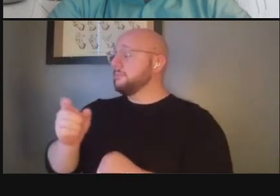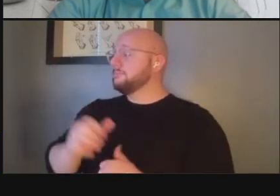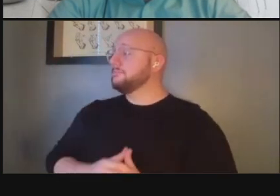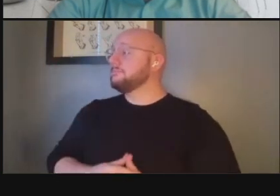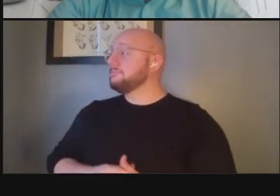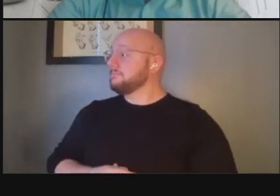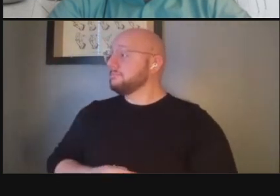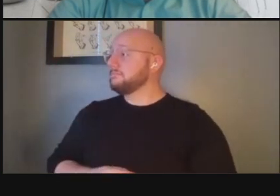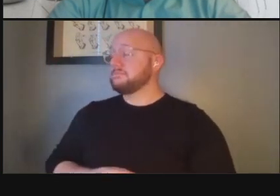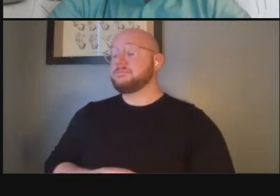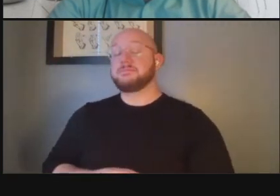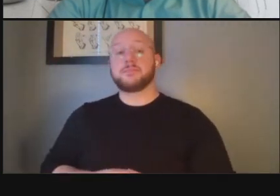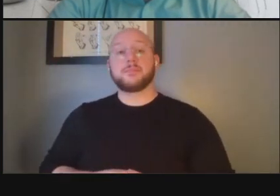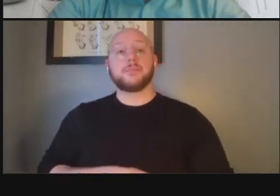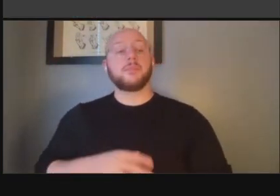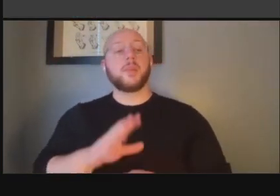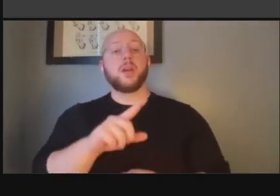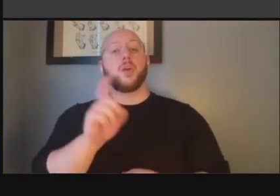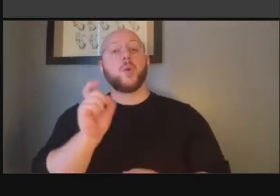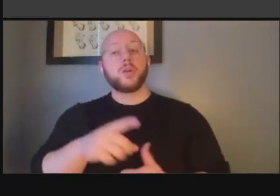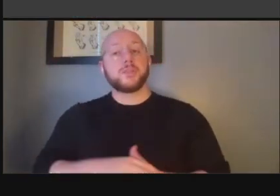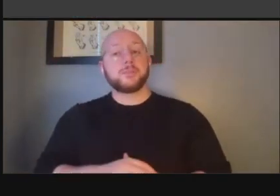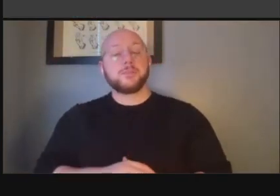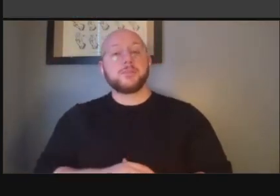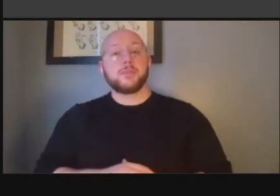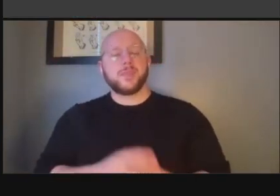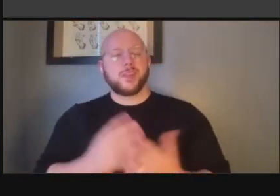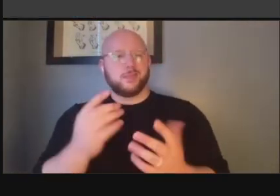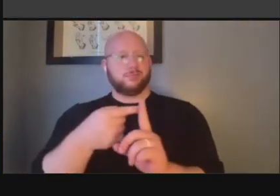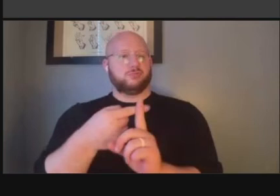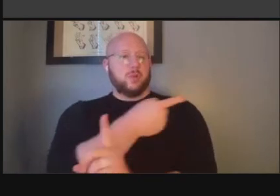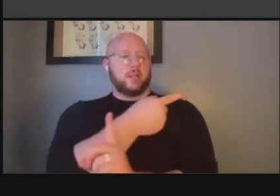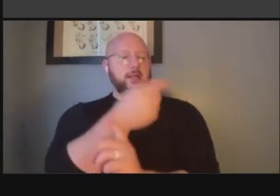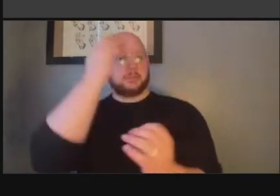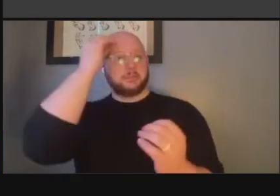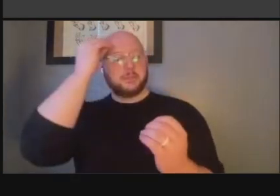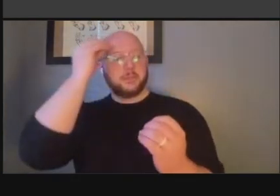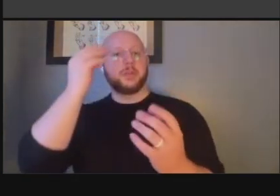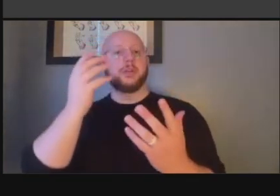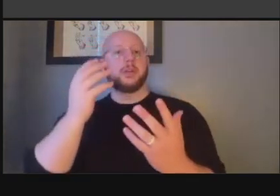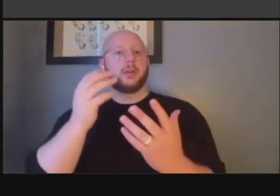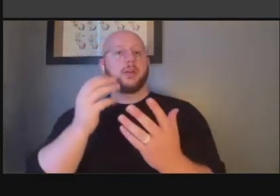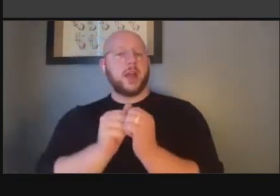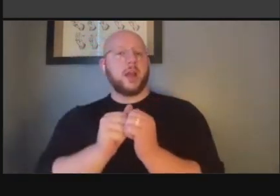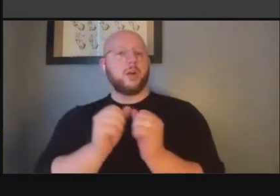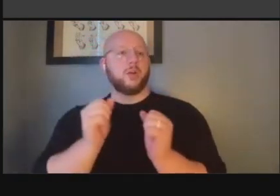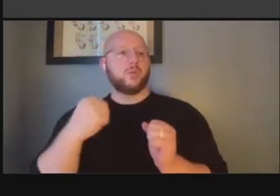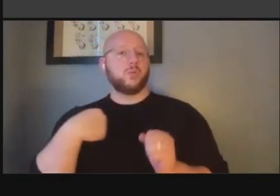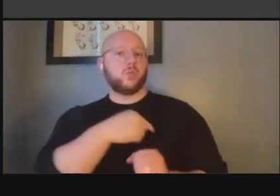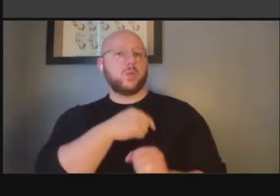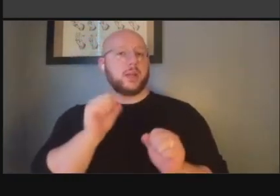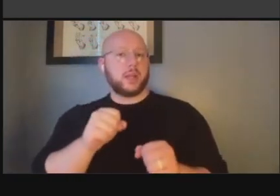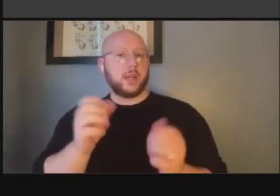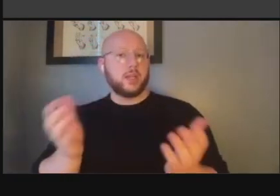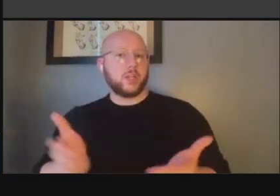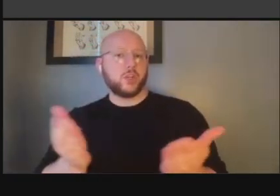okay a question sort of a random thought as a way to encourage input and encourage career interest